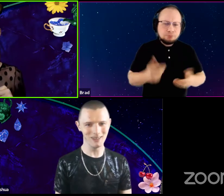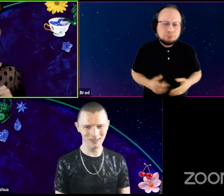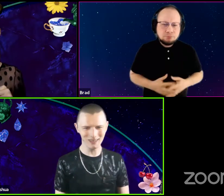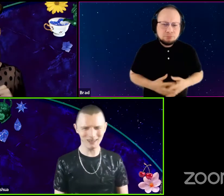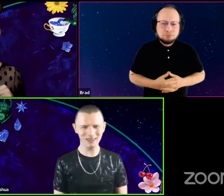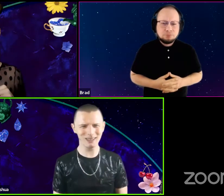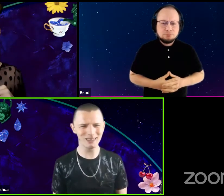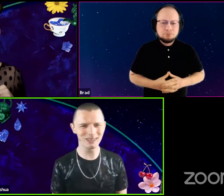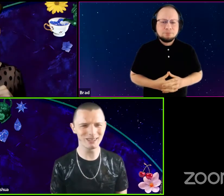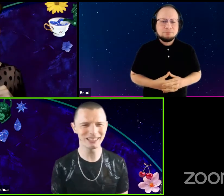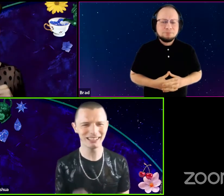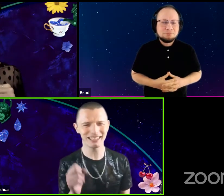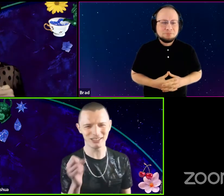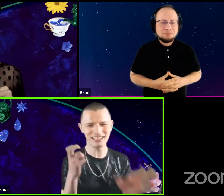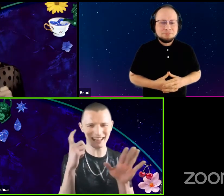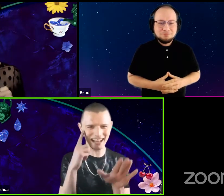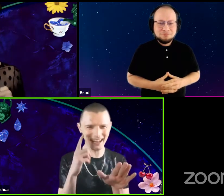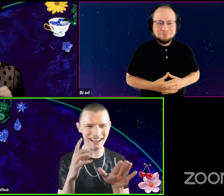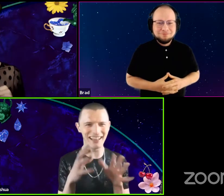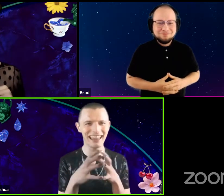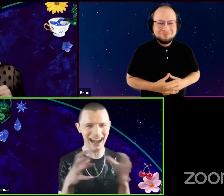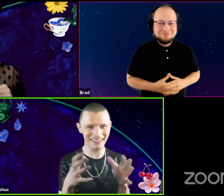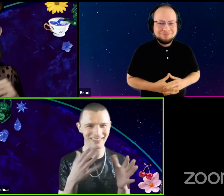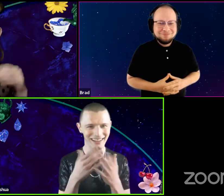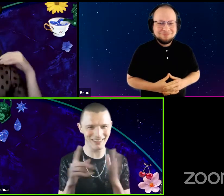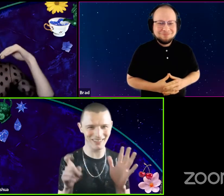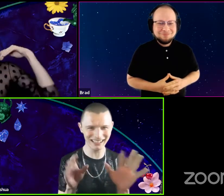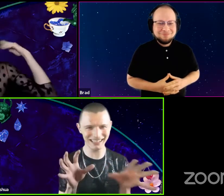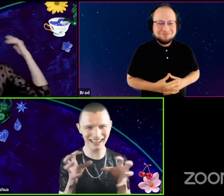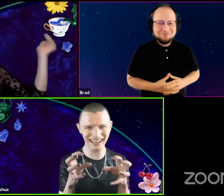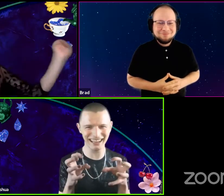Oh, she's, she's thinking of a lot of good questions.